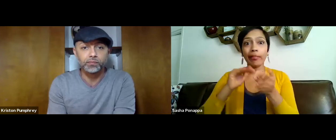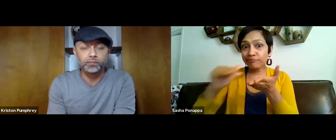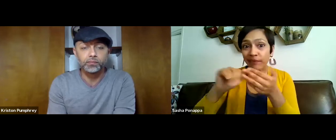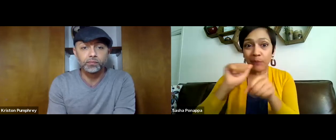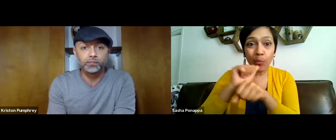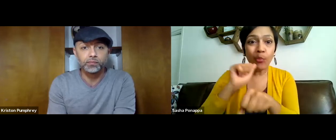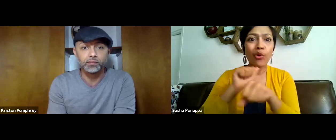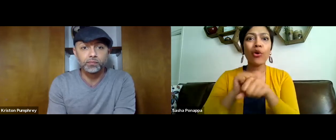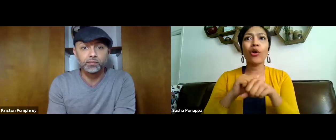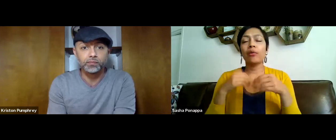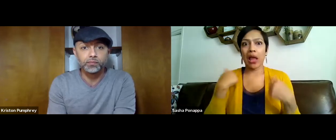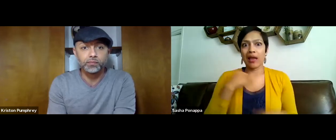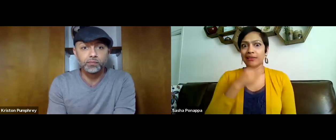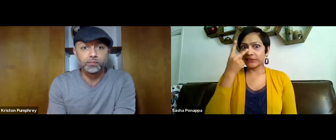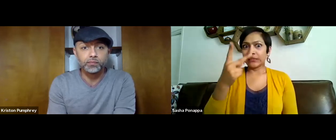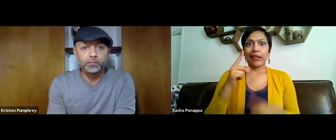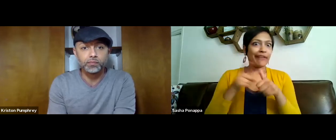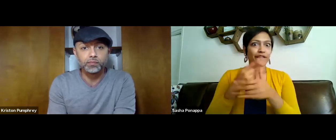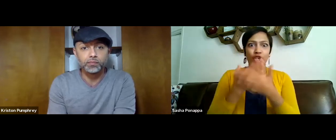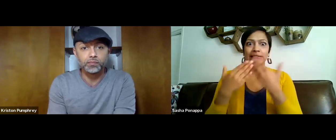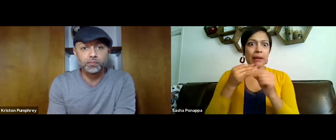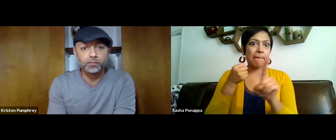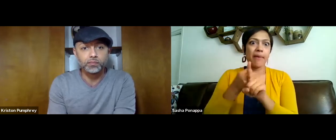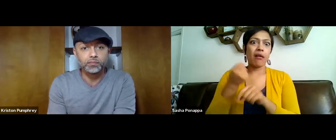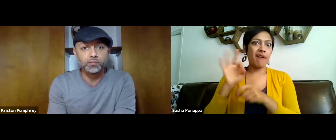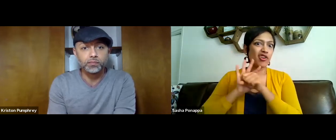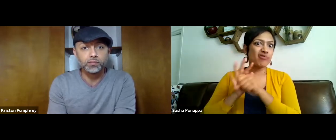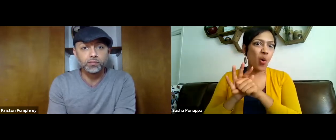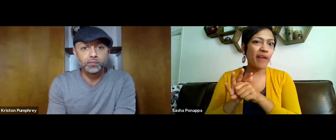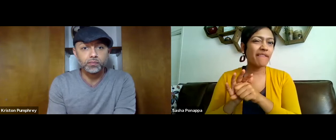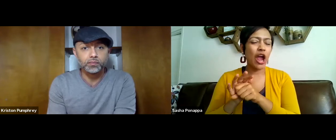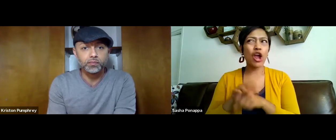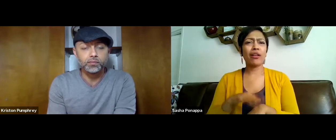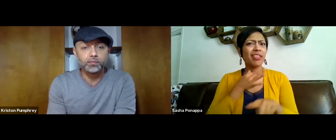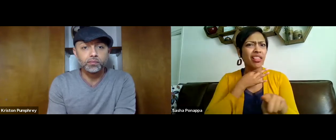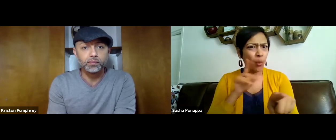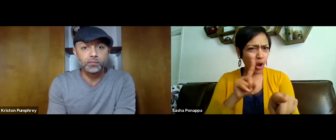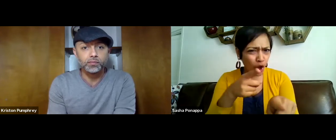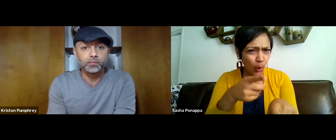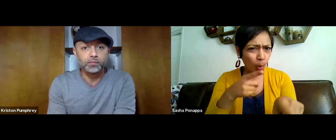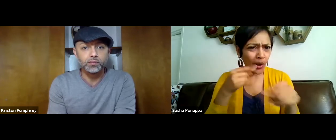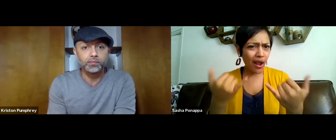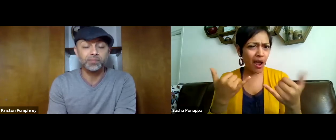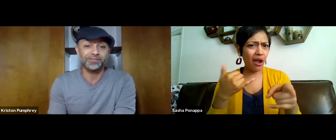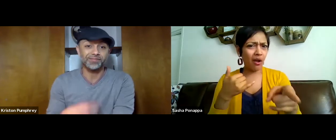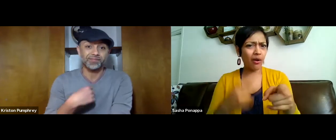the numbers of cases have increased, people are being laid off from work and we're just seeing just a such a huge impact.